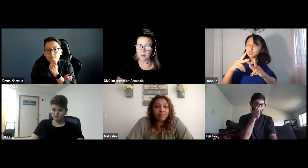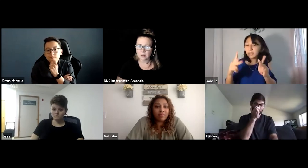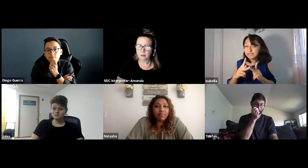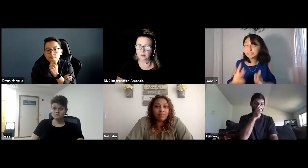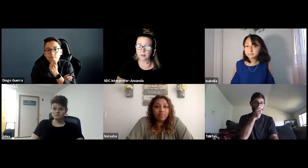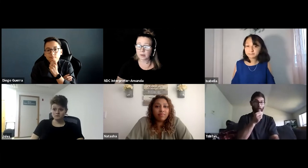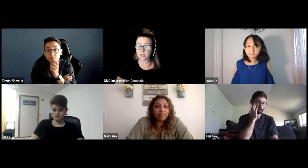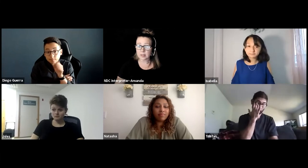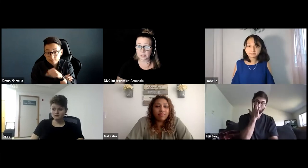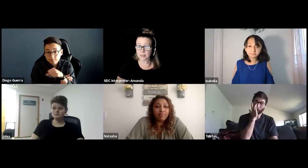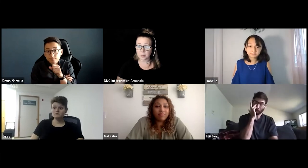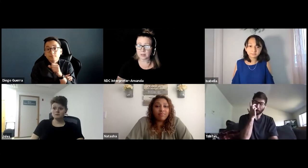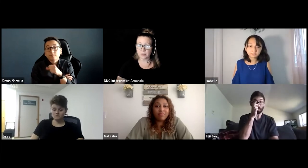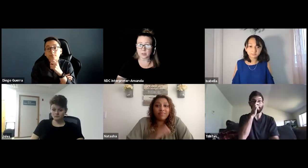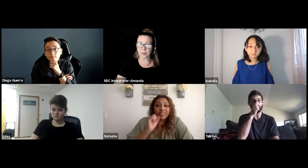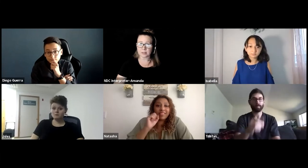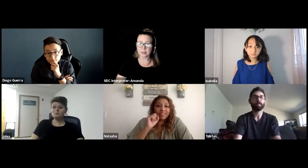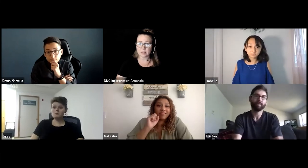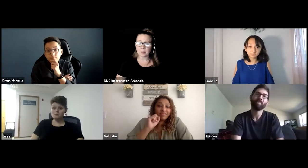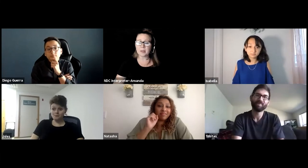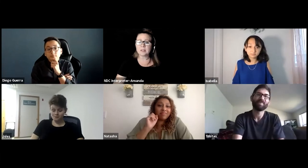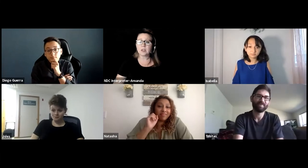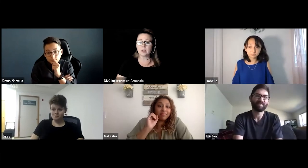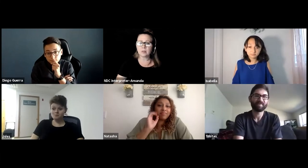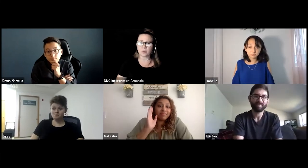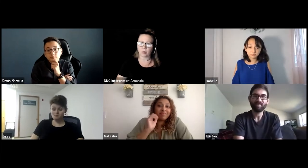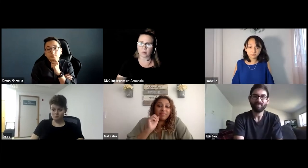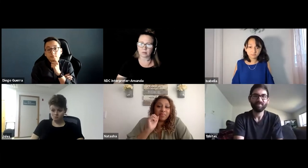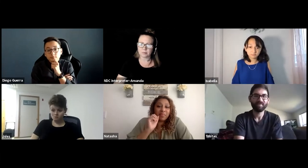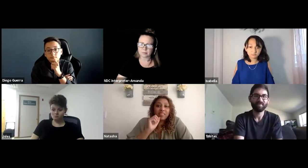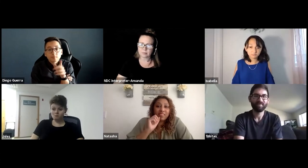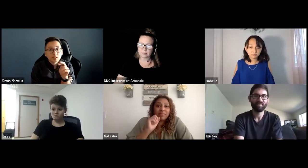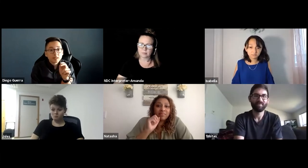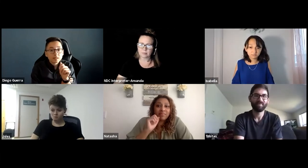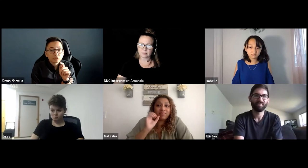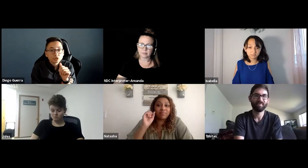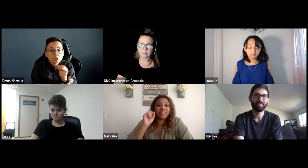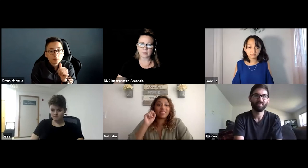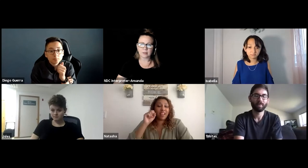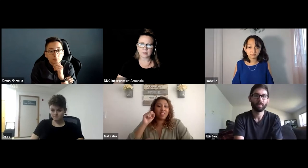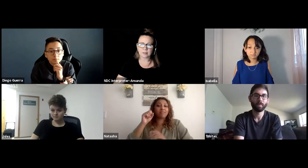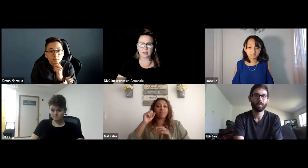It's just not accessible in the first place. That plays a huge role. This is Diego.